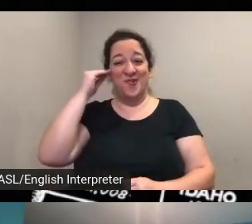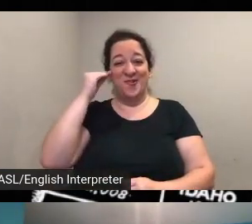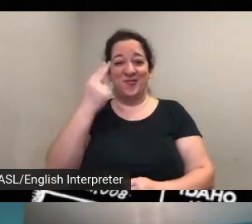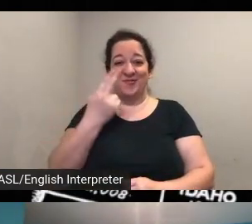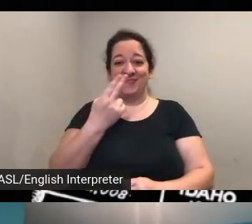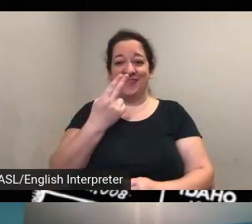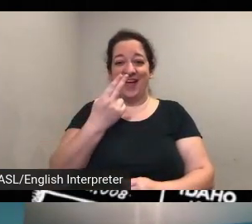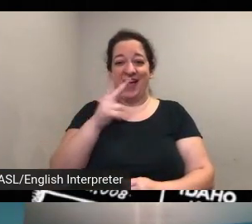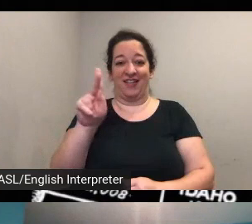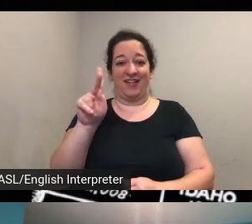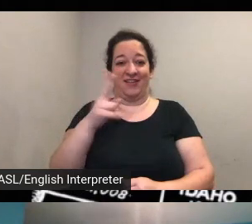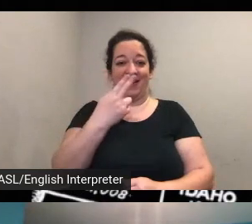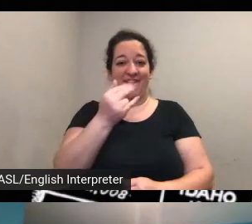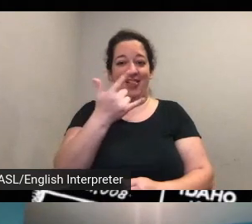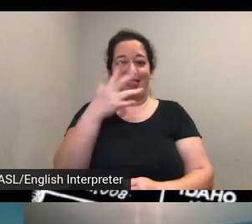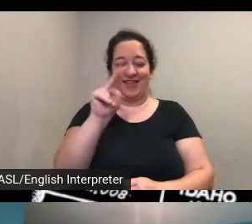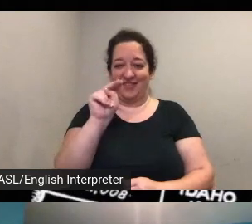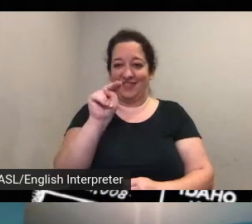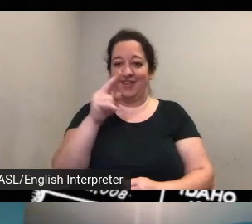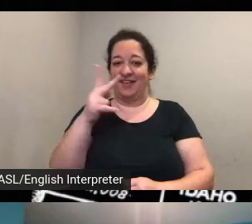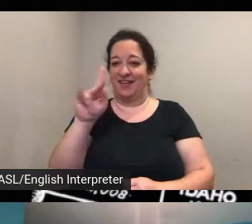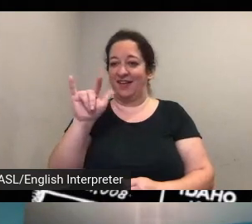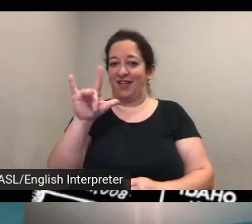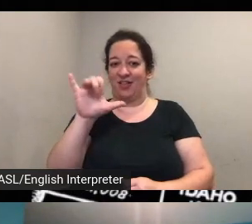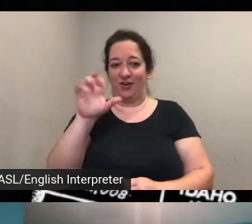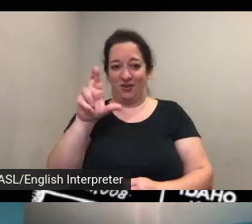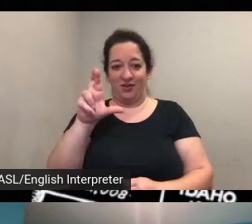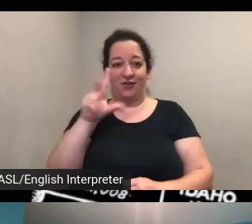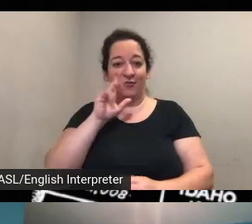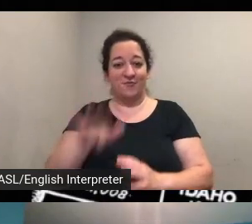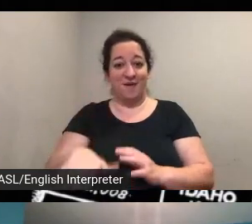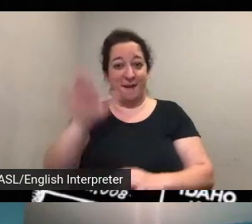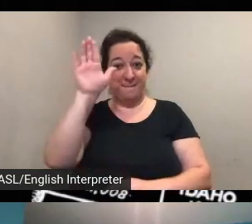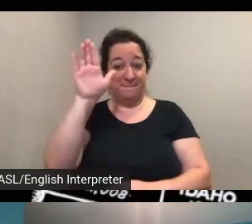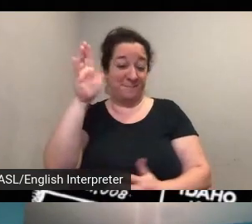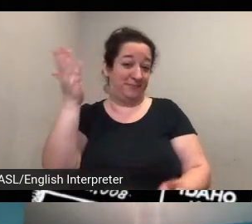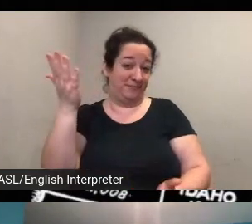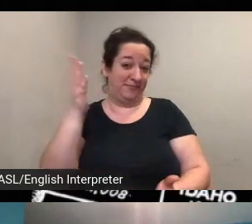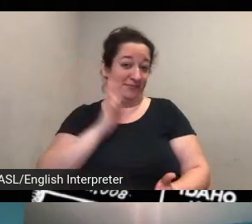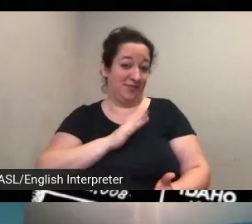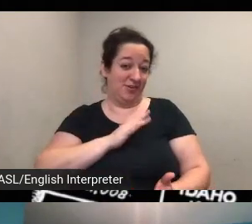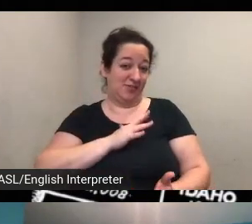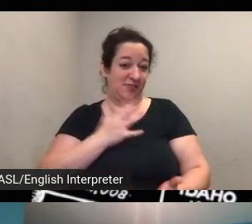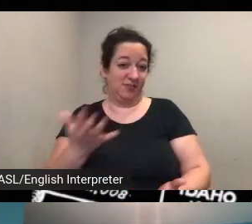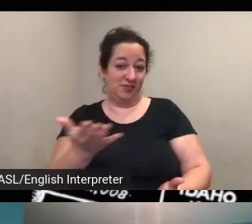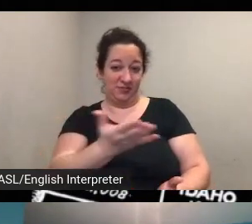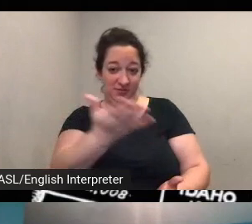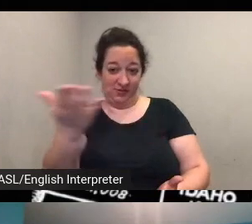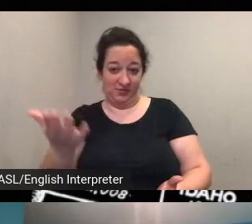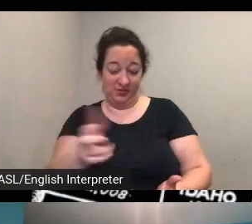how about that yeah how about how about everyone else you have a you have